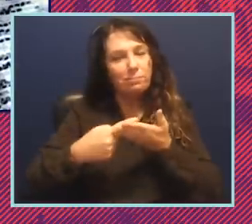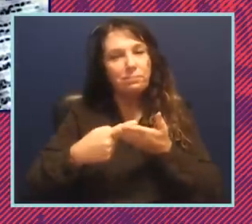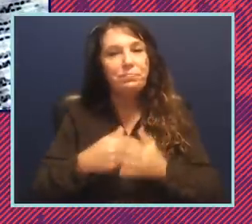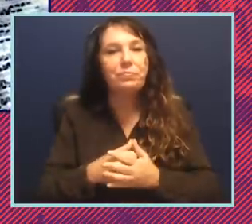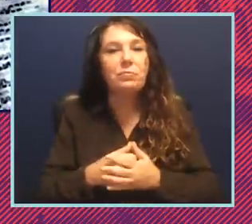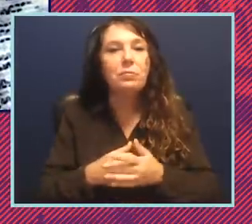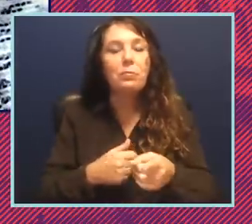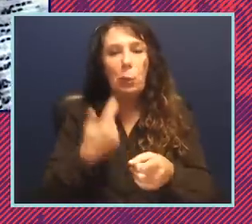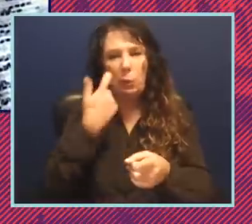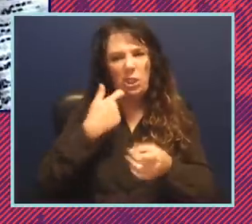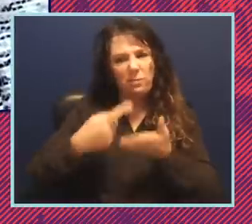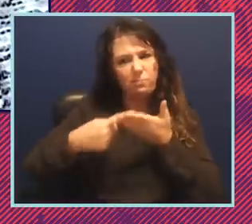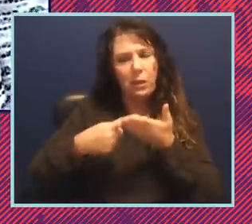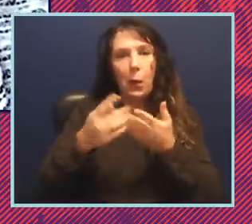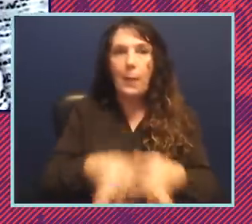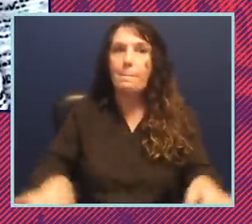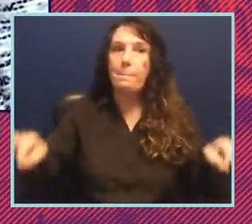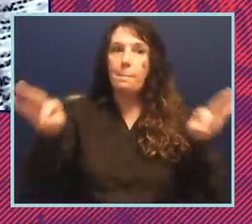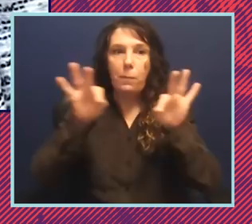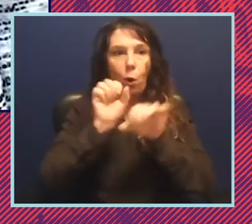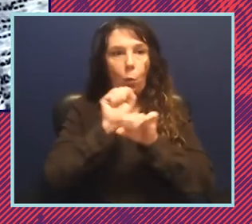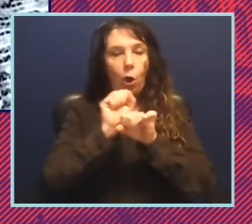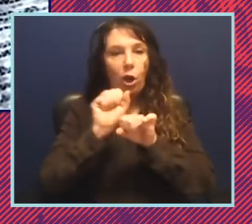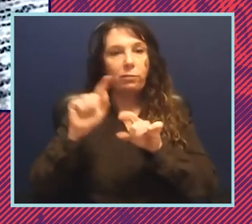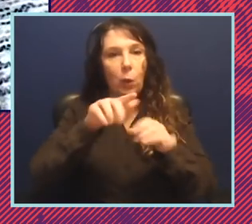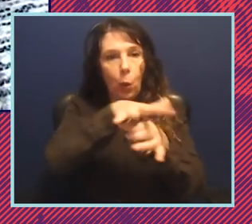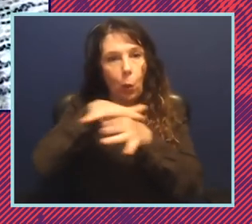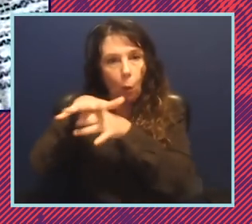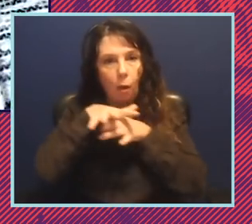Andrea, we were just talking about the important work of the affiliates. Yeah. So talk to me